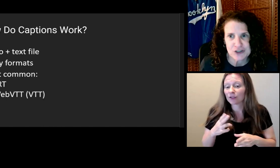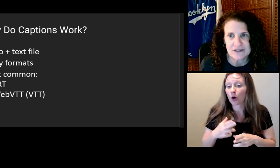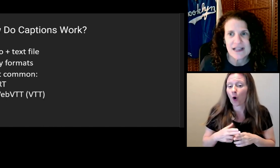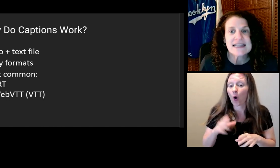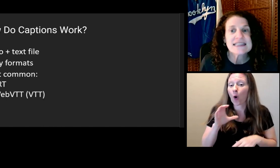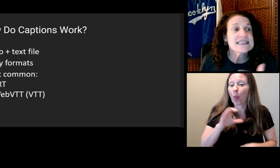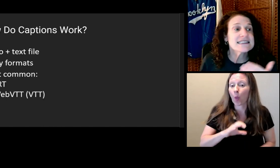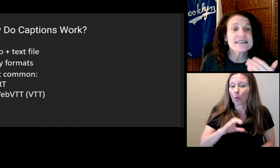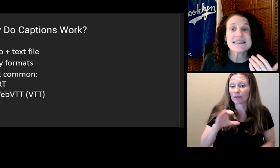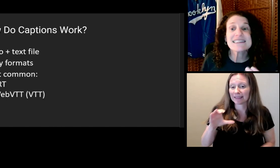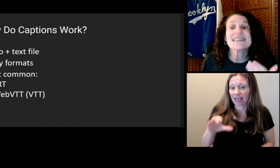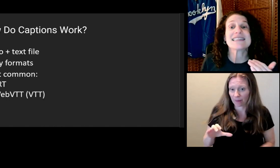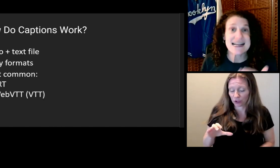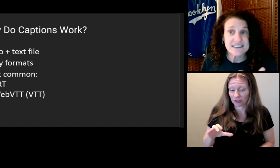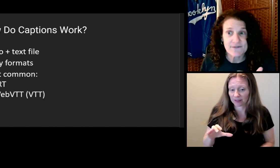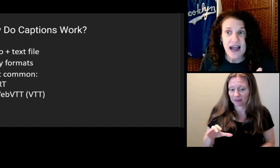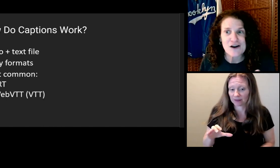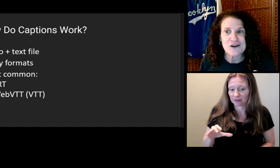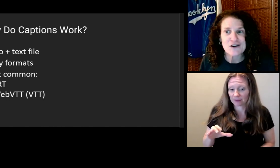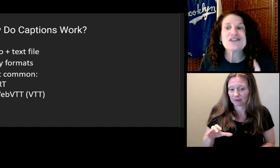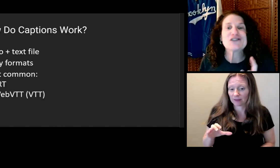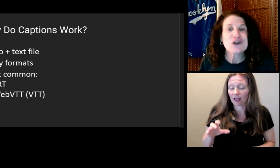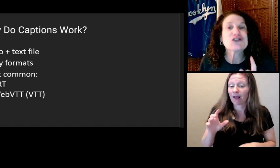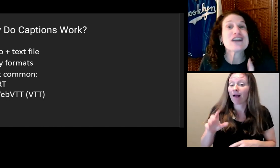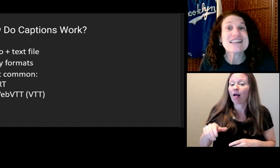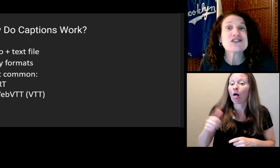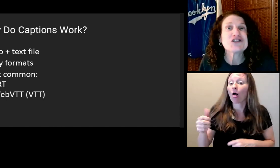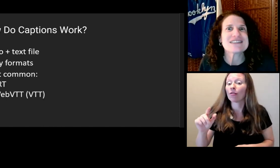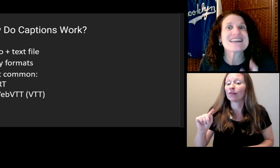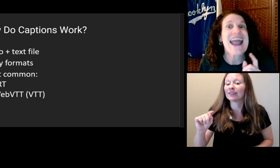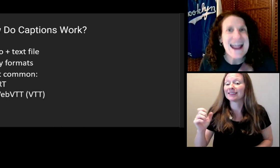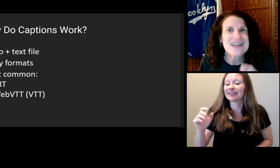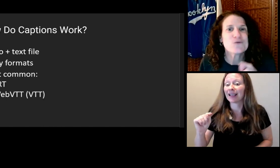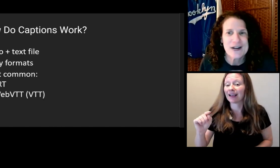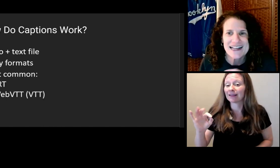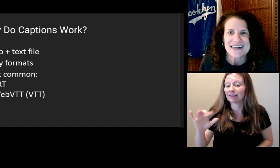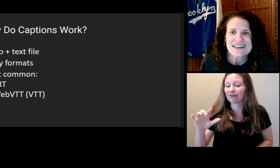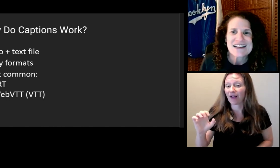Since it's a text file, search engines can read it.